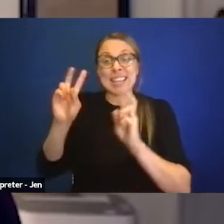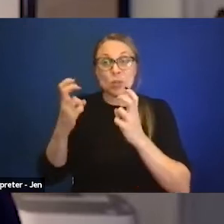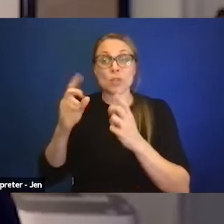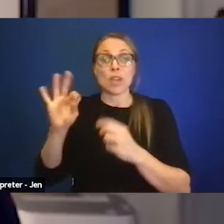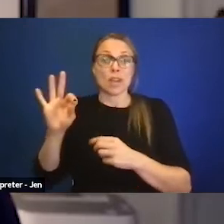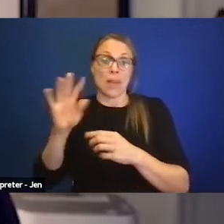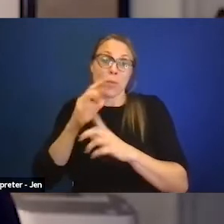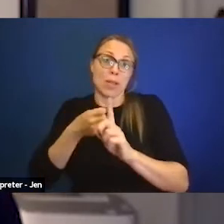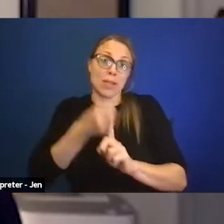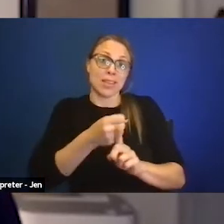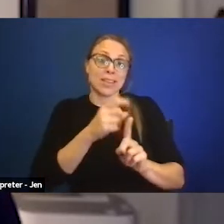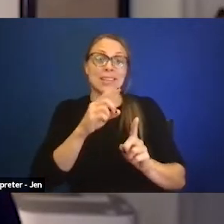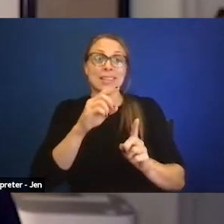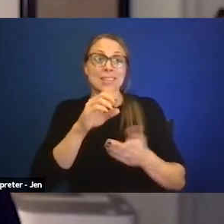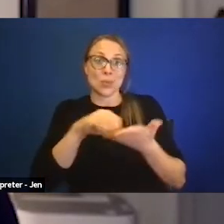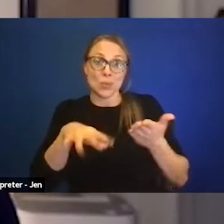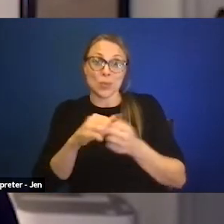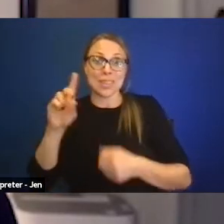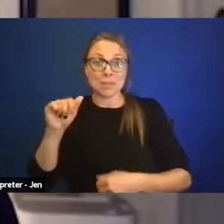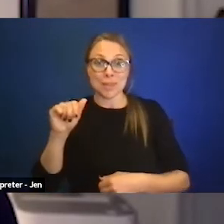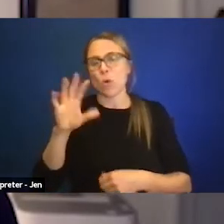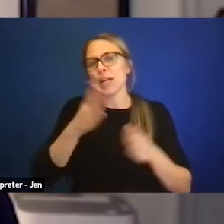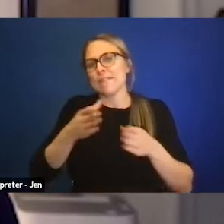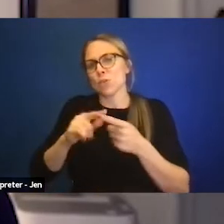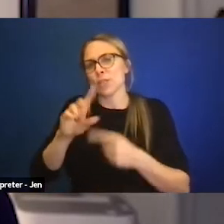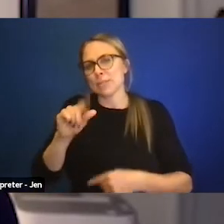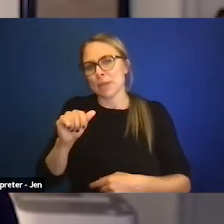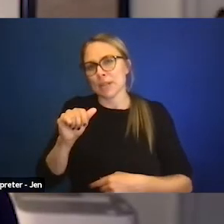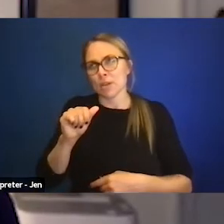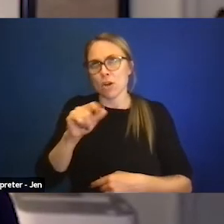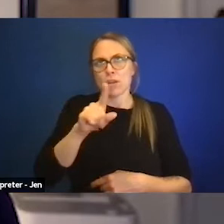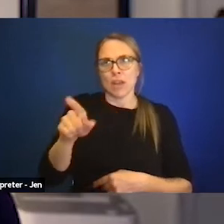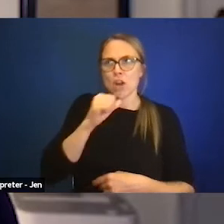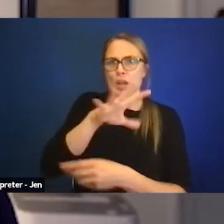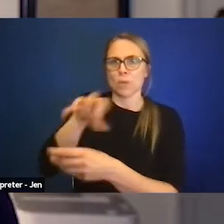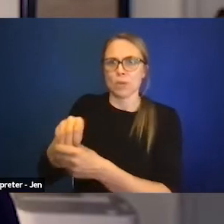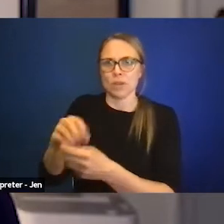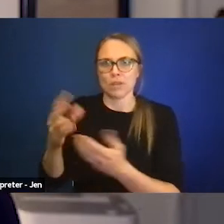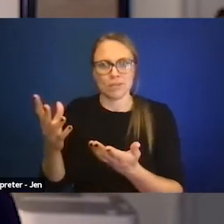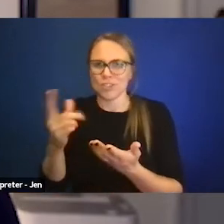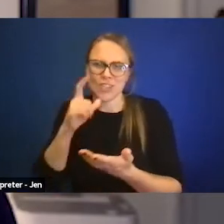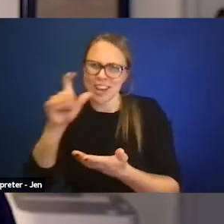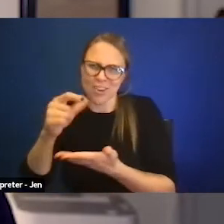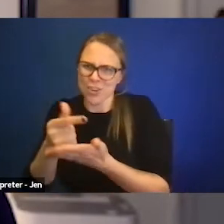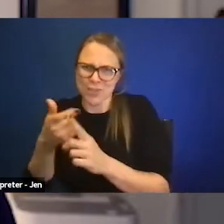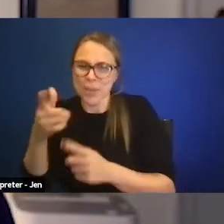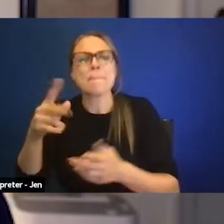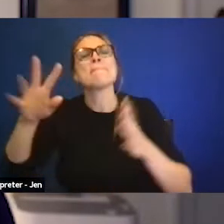I mean, to me that not only means that the students are not learning what they need